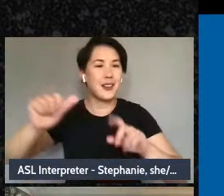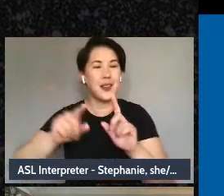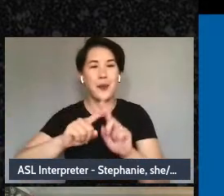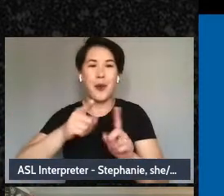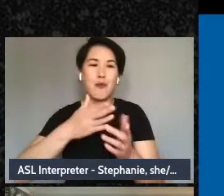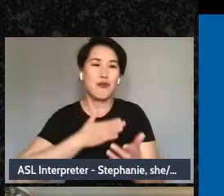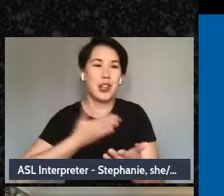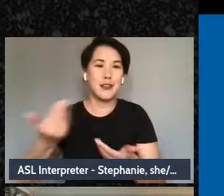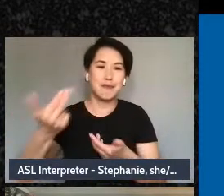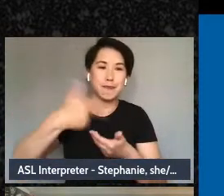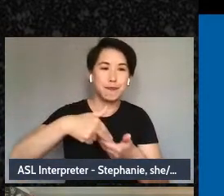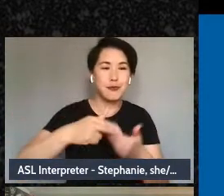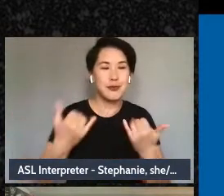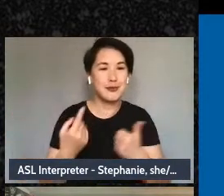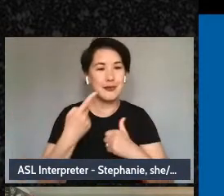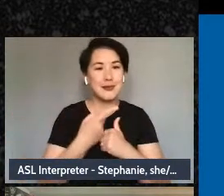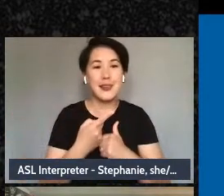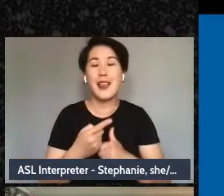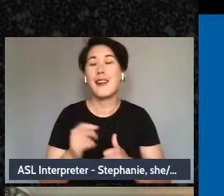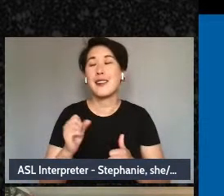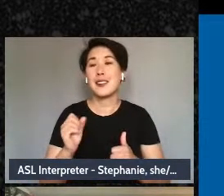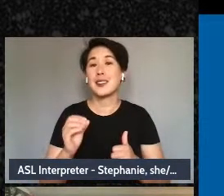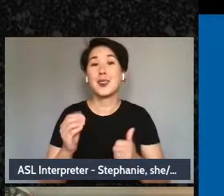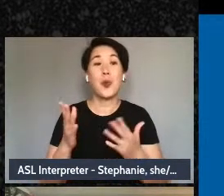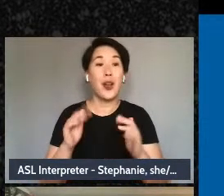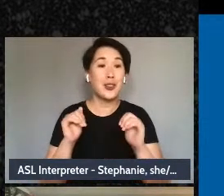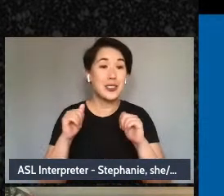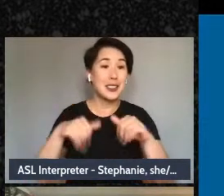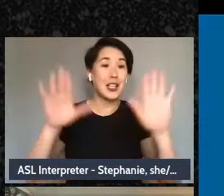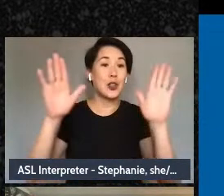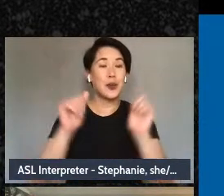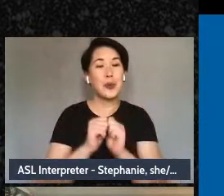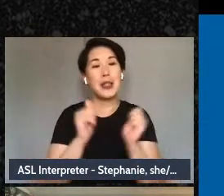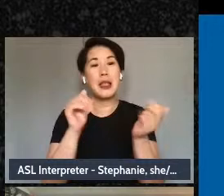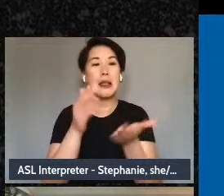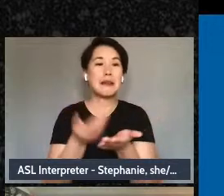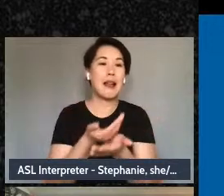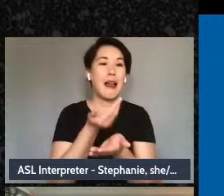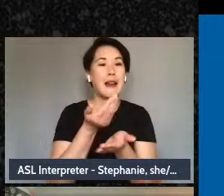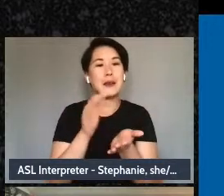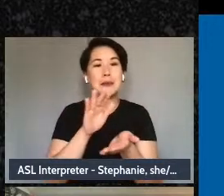here we're gonna send you off with this nice little activity we're gonna do a chatter fall